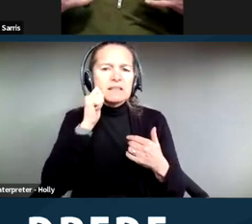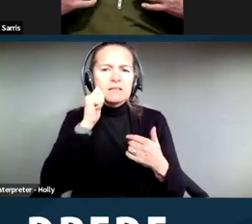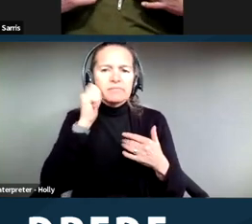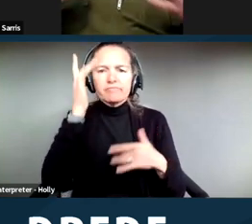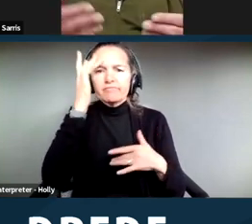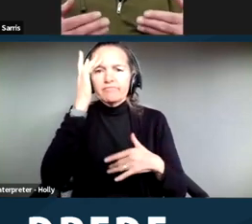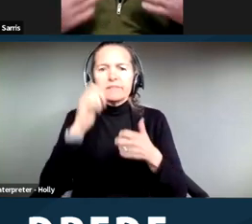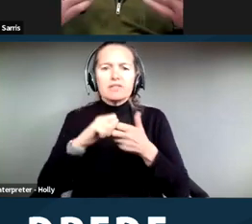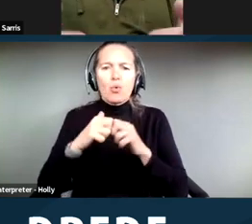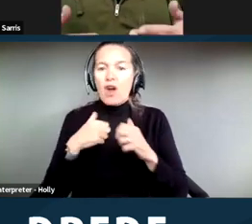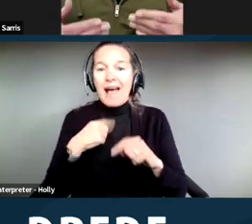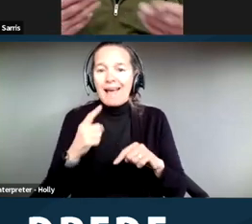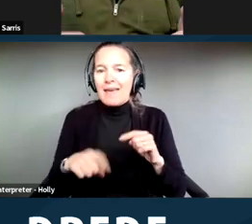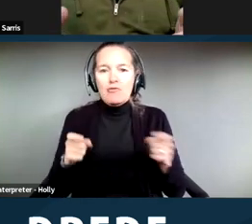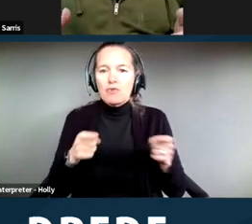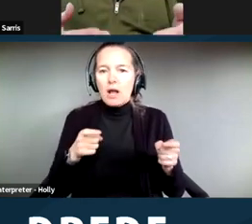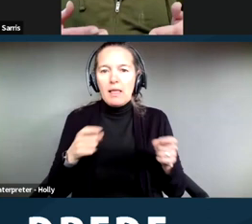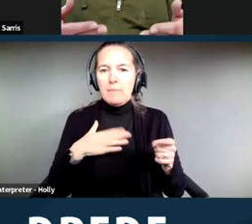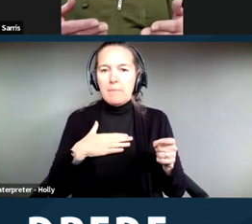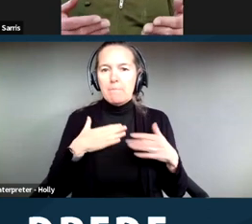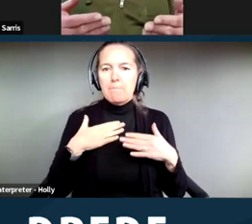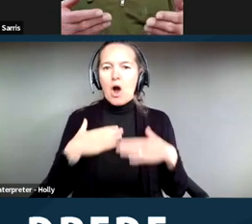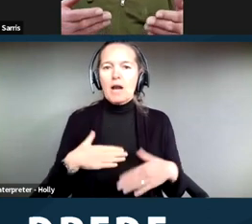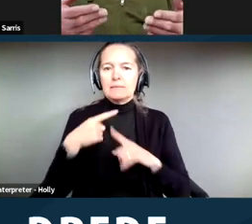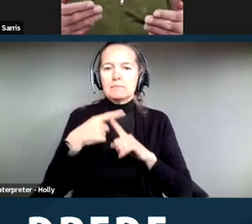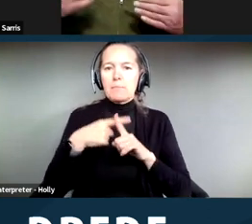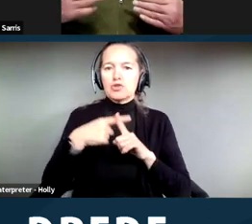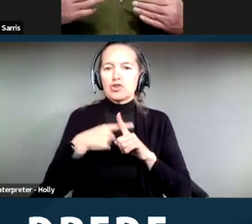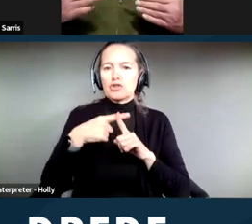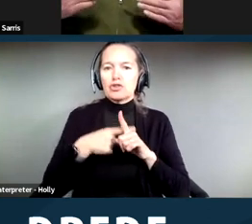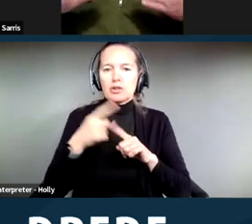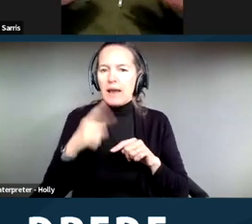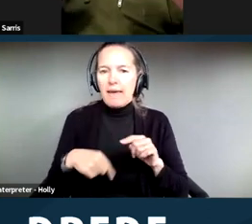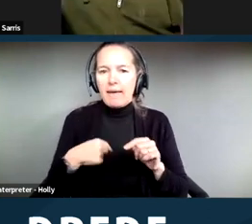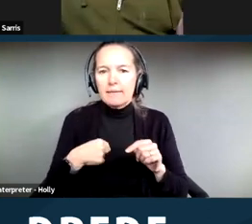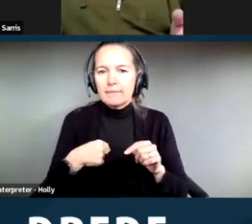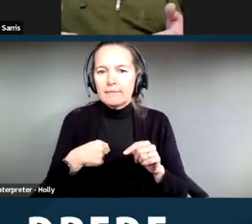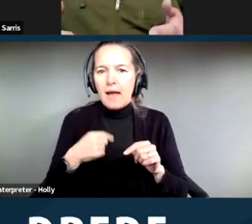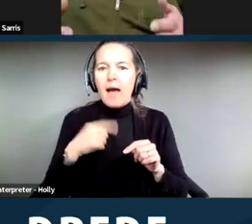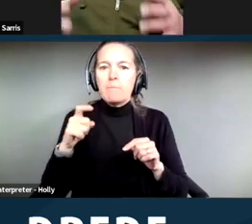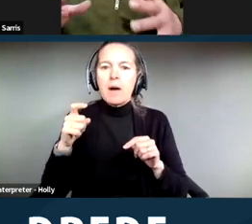can't regulate my body temperature very well, and I needed to be in a shady area, and our camp that